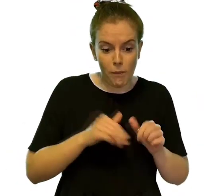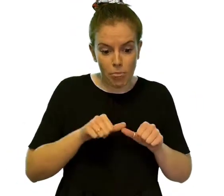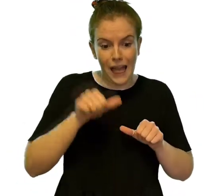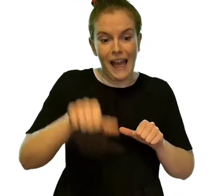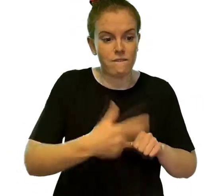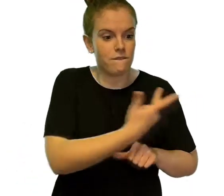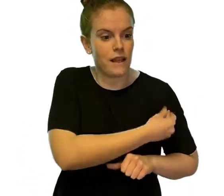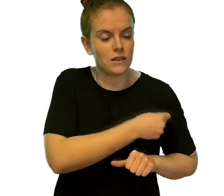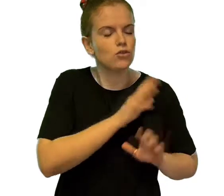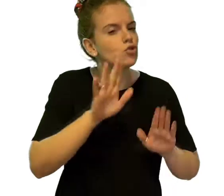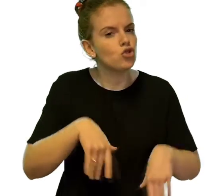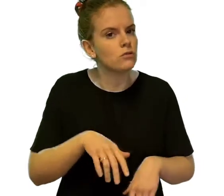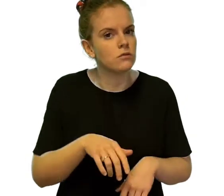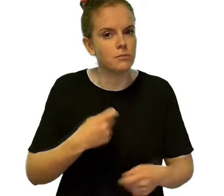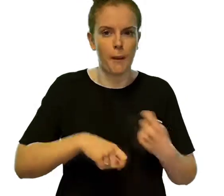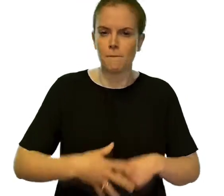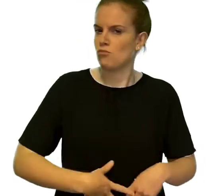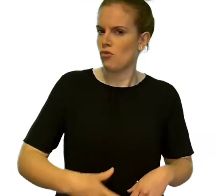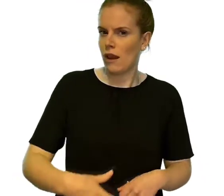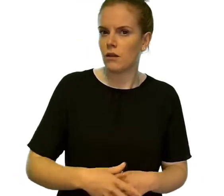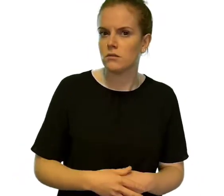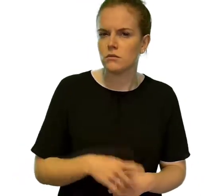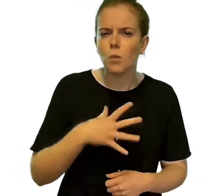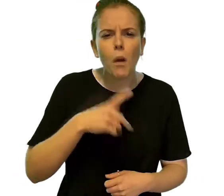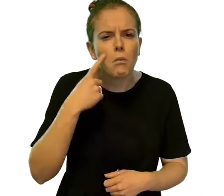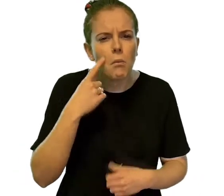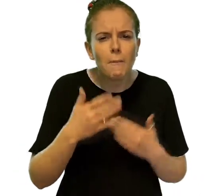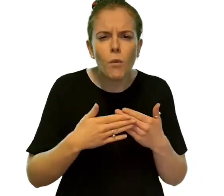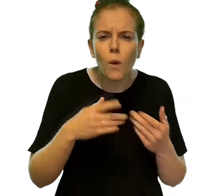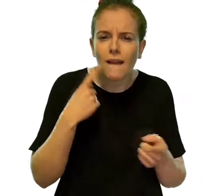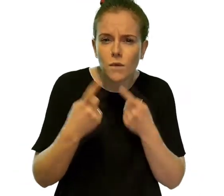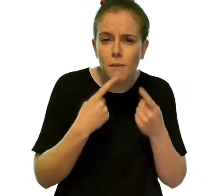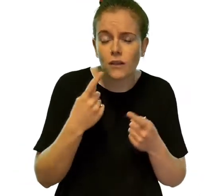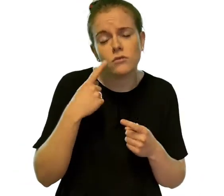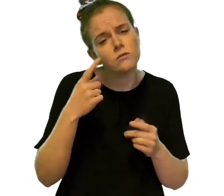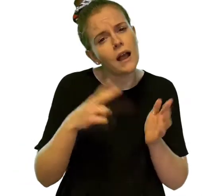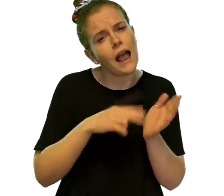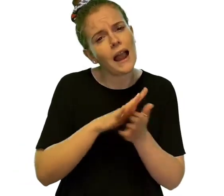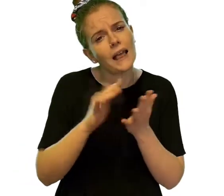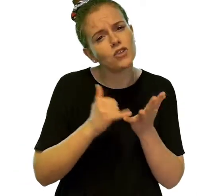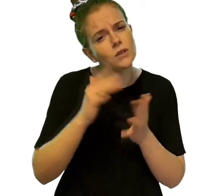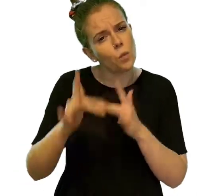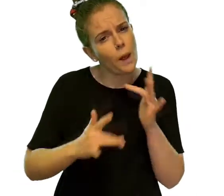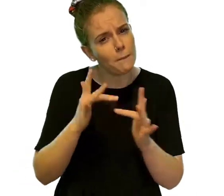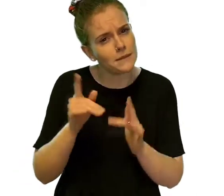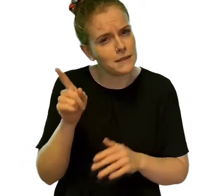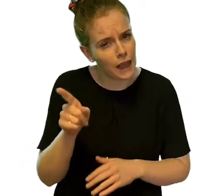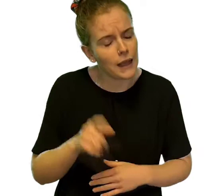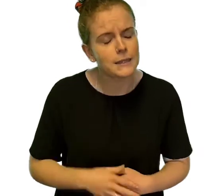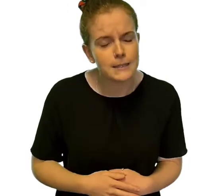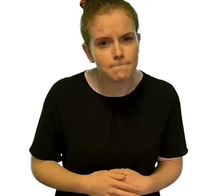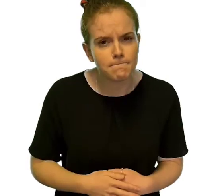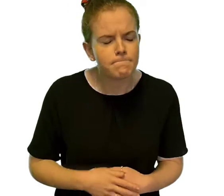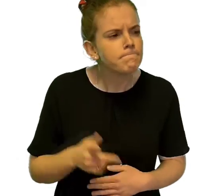For more information on this see the NHS website. What should I do next?